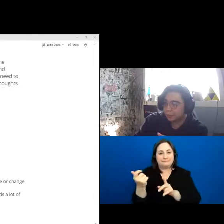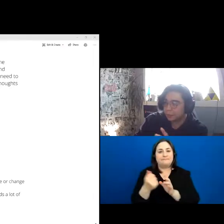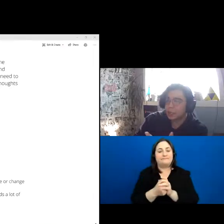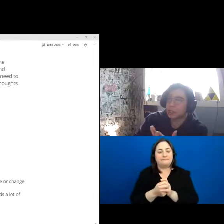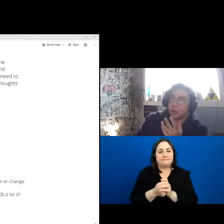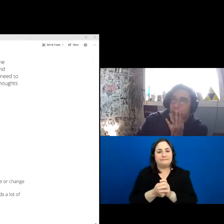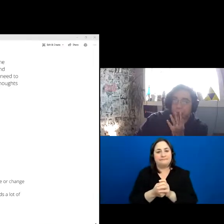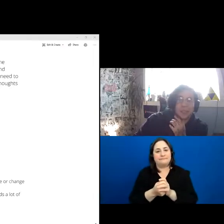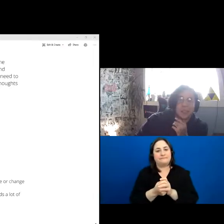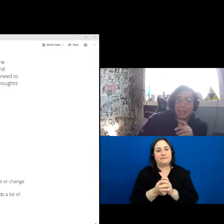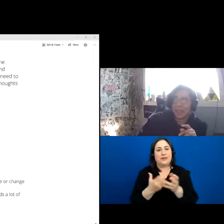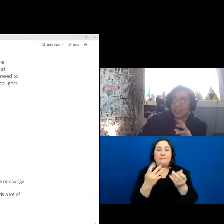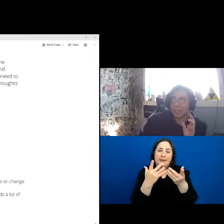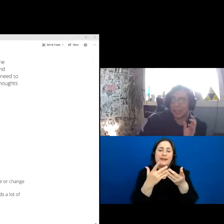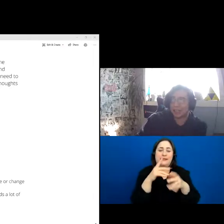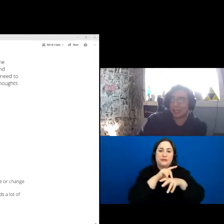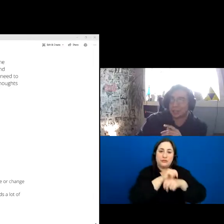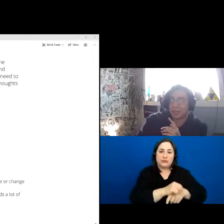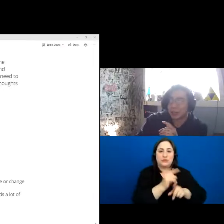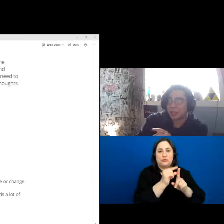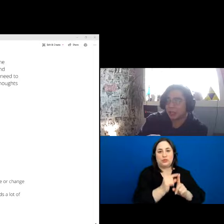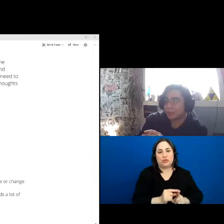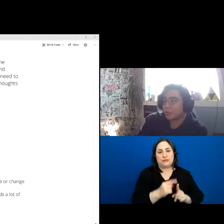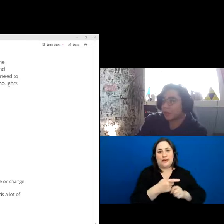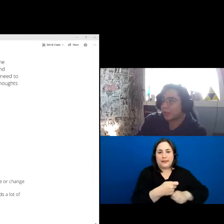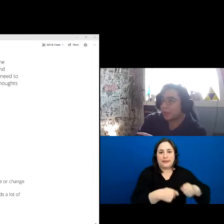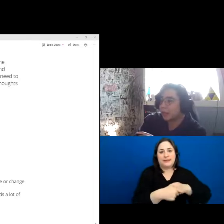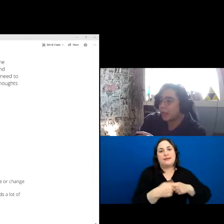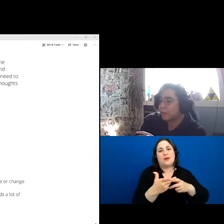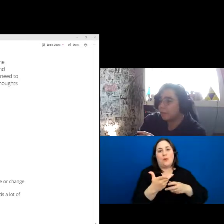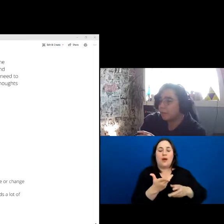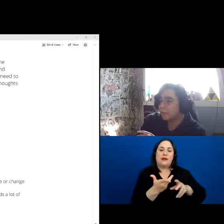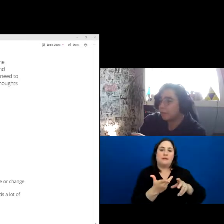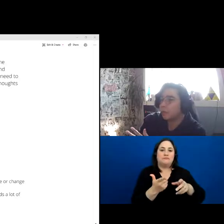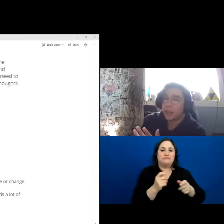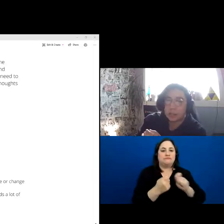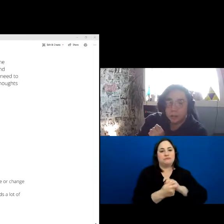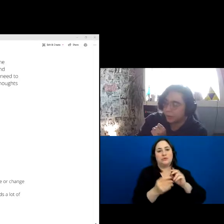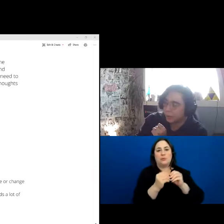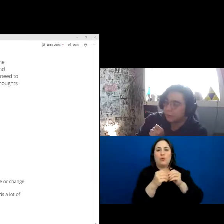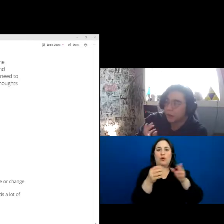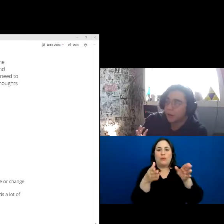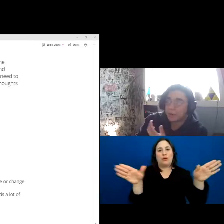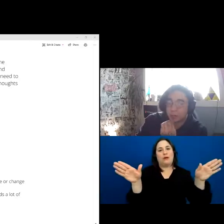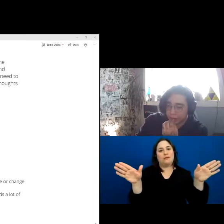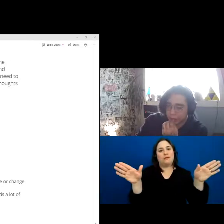traditional wording and tried to make it a little more broad for other people to use.